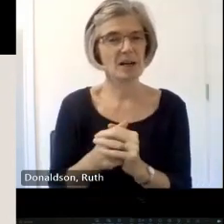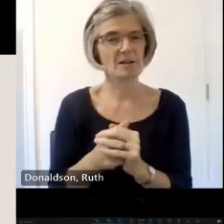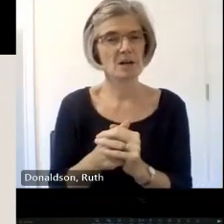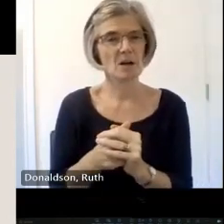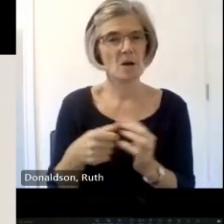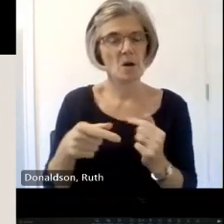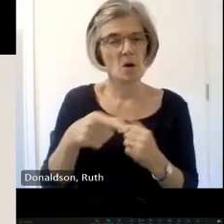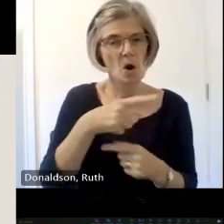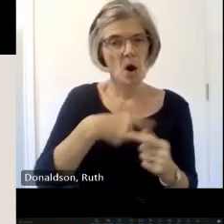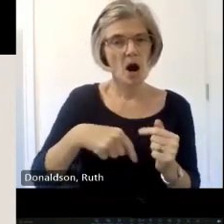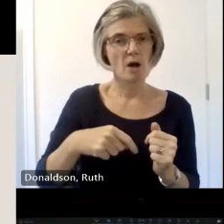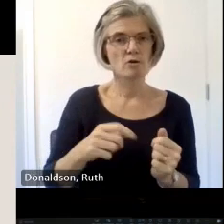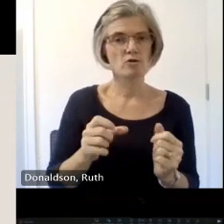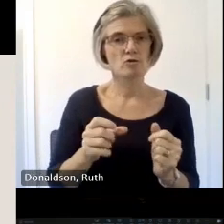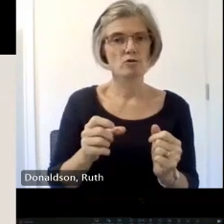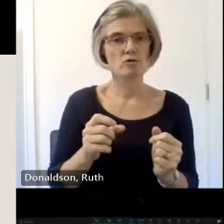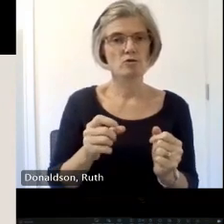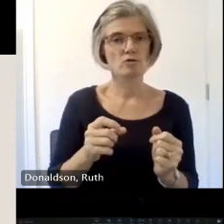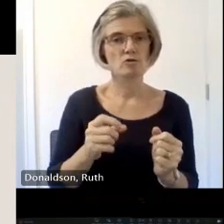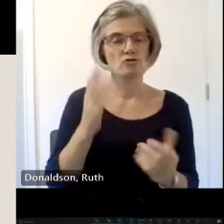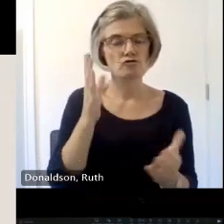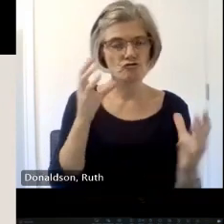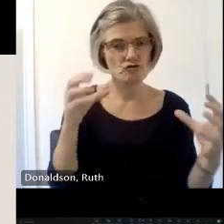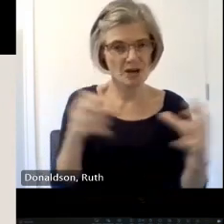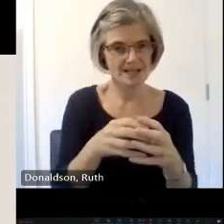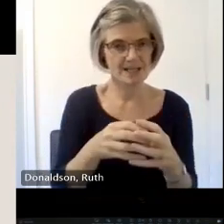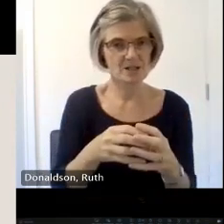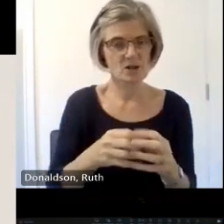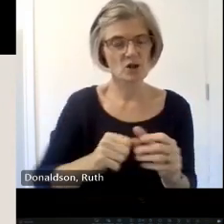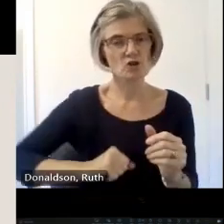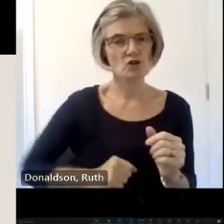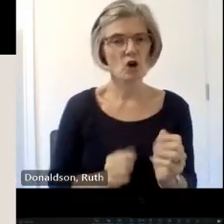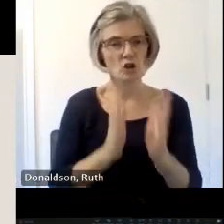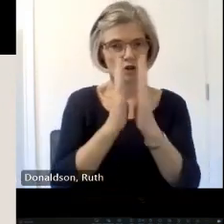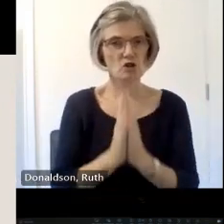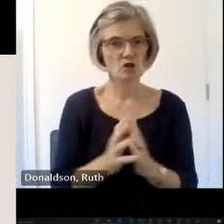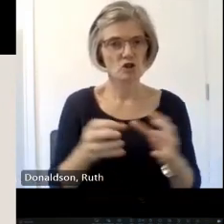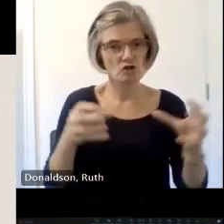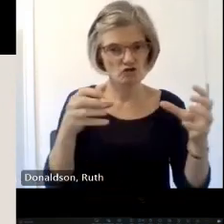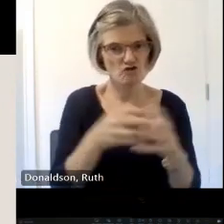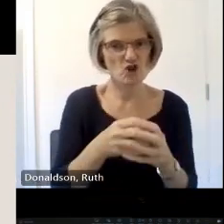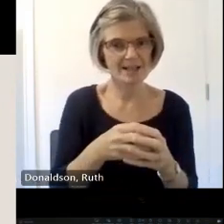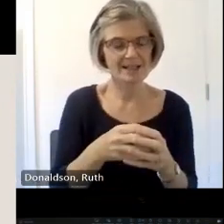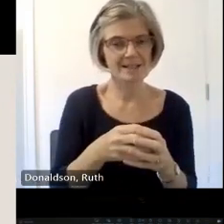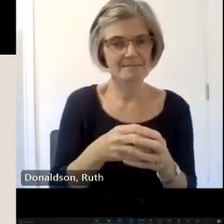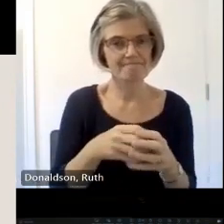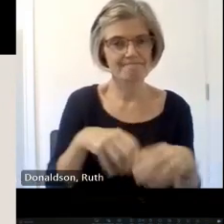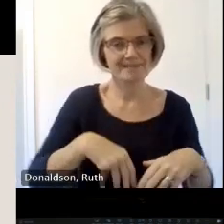this project uh so Scot structions trust that came about in 2012 with the merg of two uh of Scotland